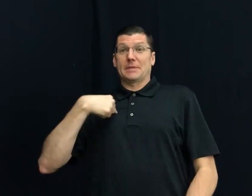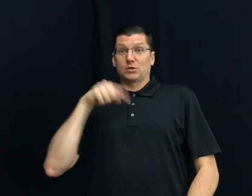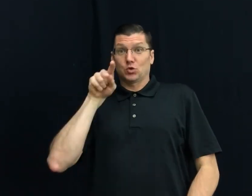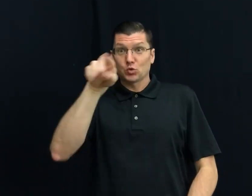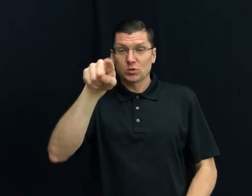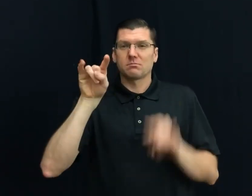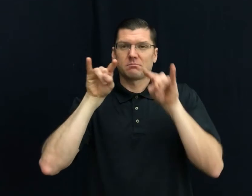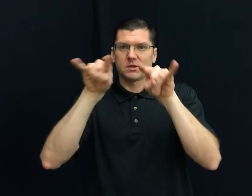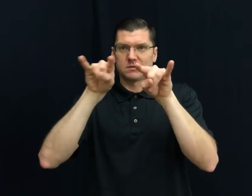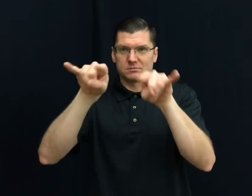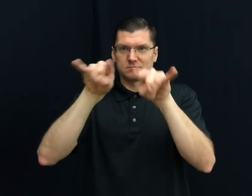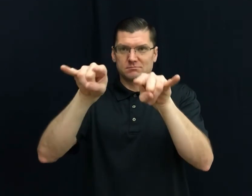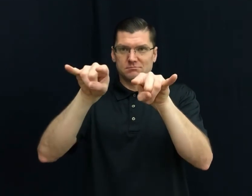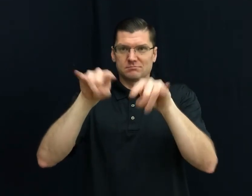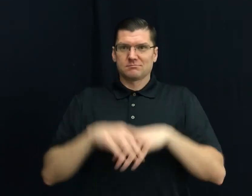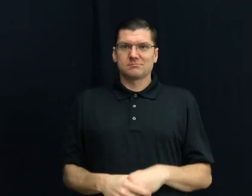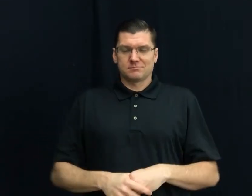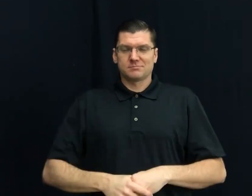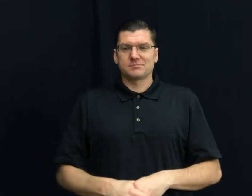ME TOWARD YOU (make fun-of-you)